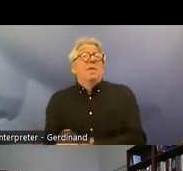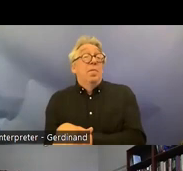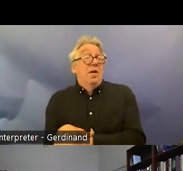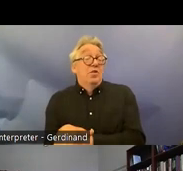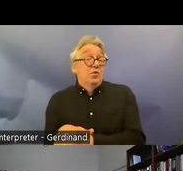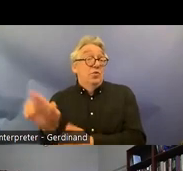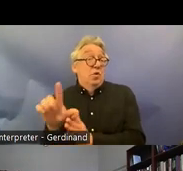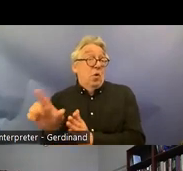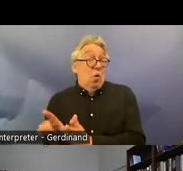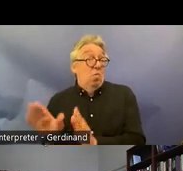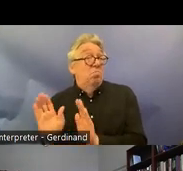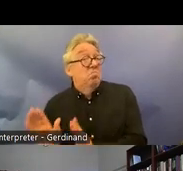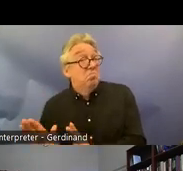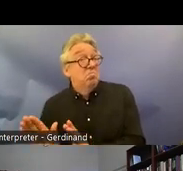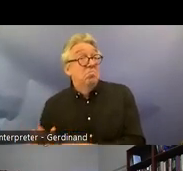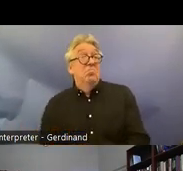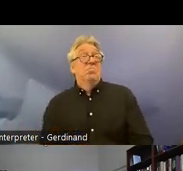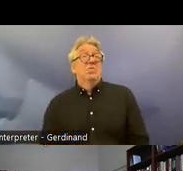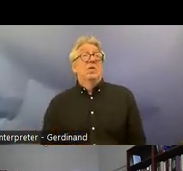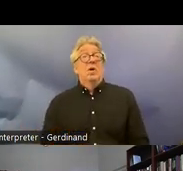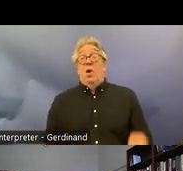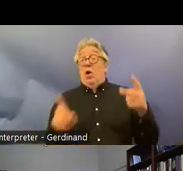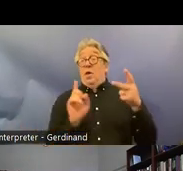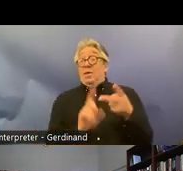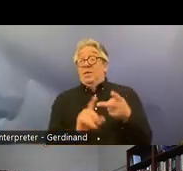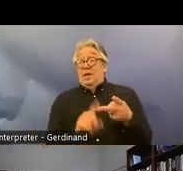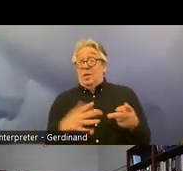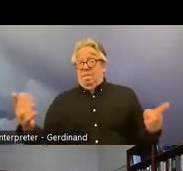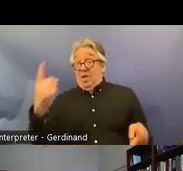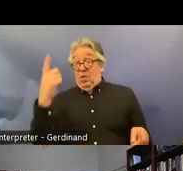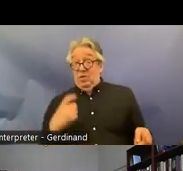to the difference the second main question is what are the legal